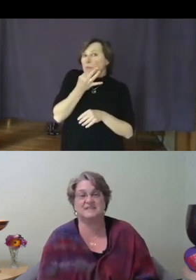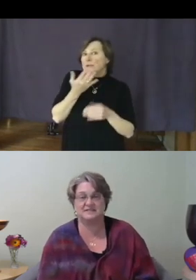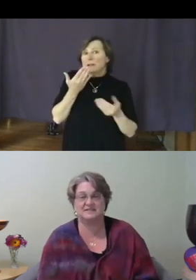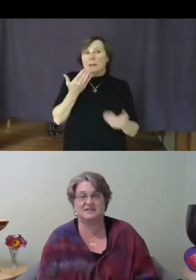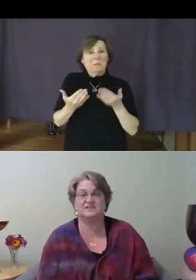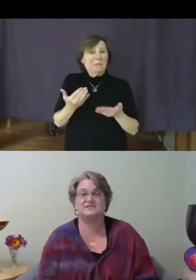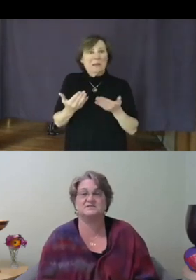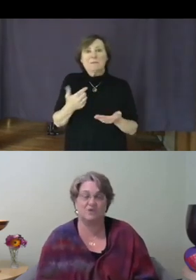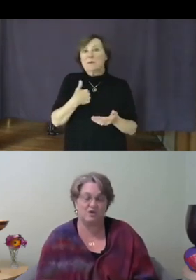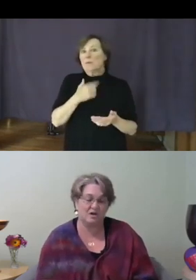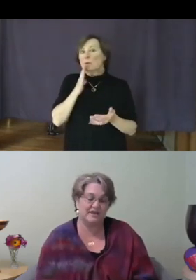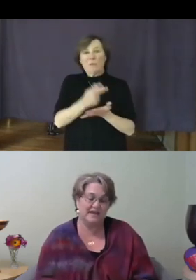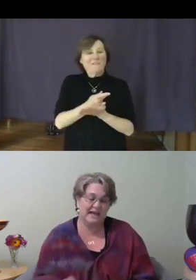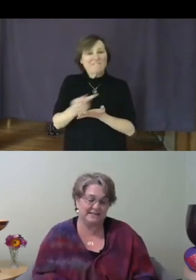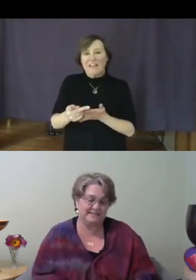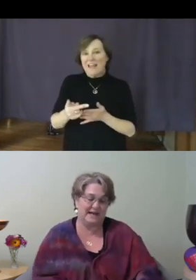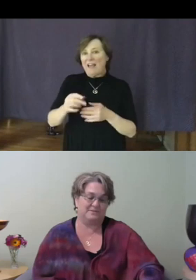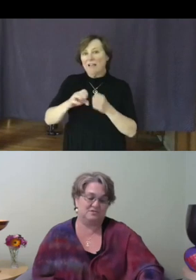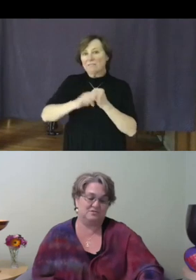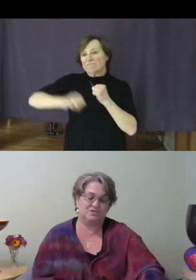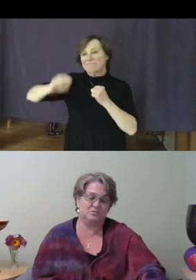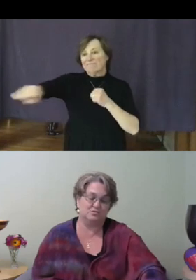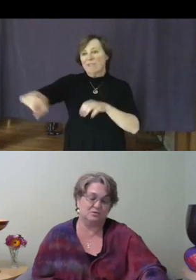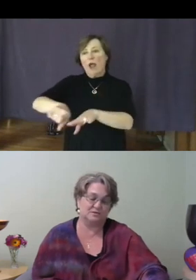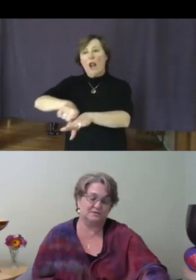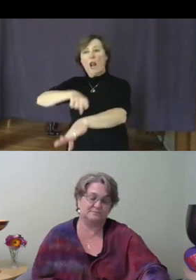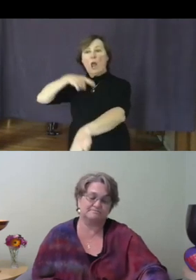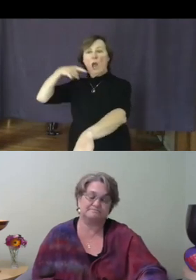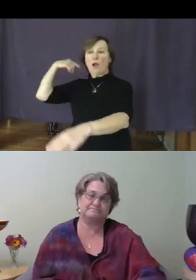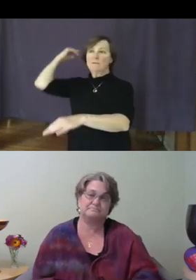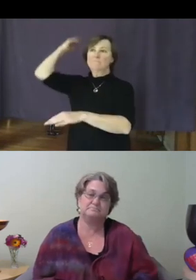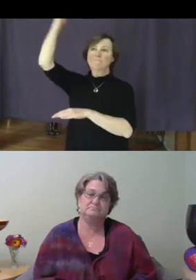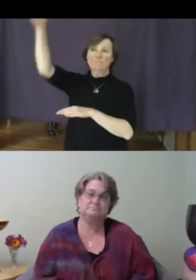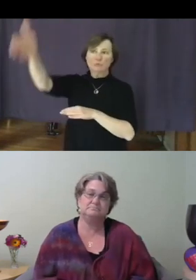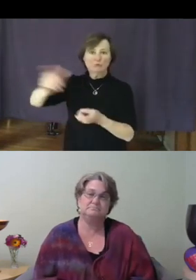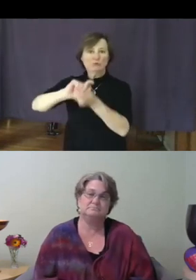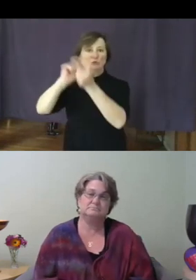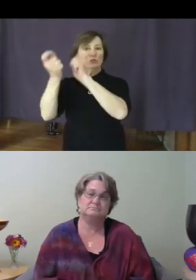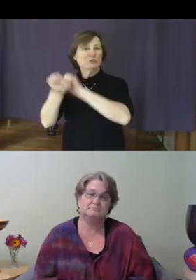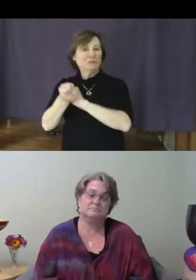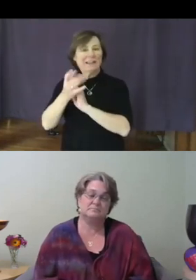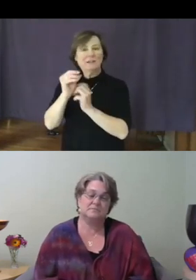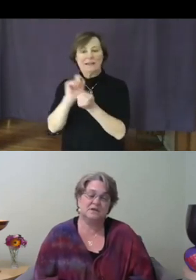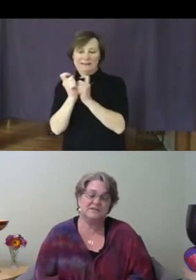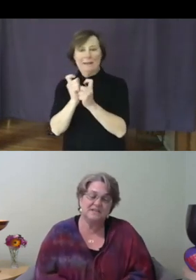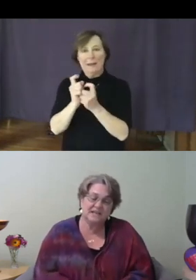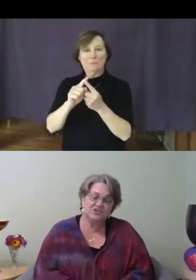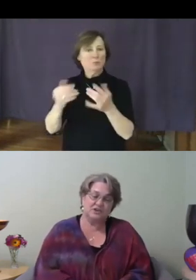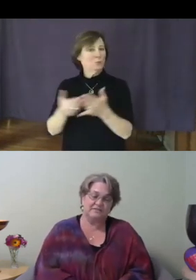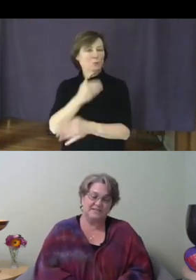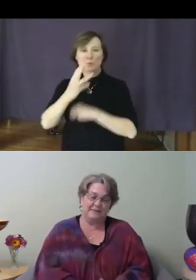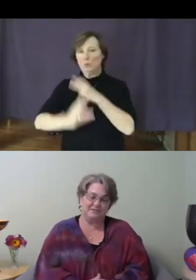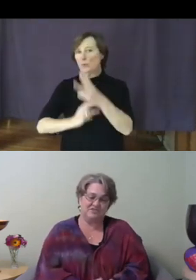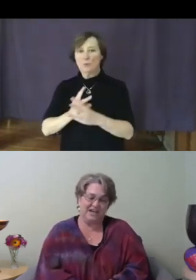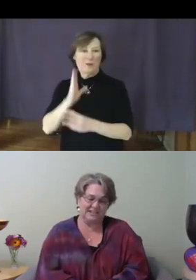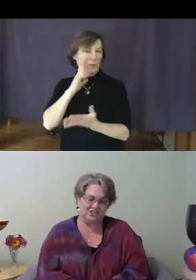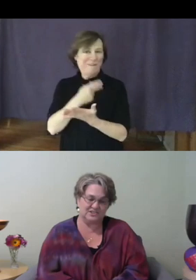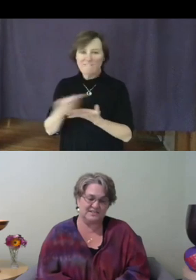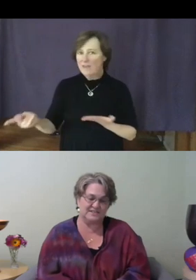to solve and adapt to a new world. The nature of adaptive challenges is that we